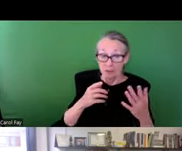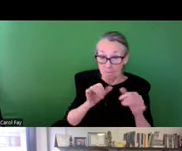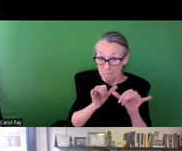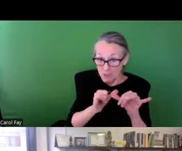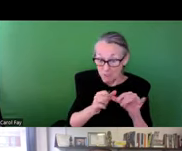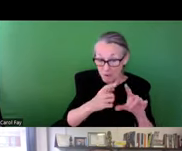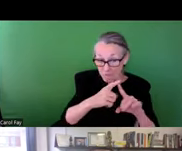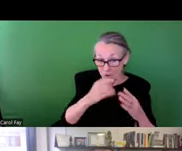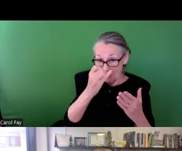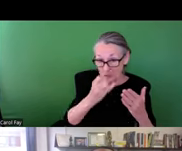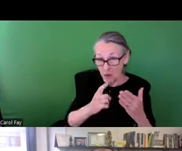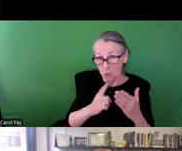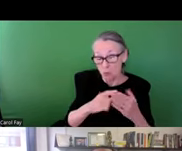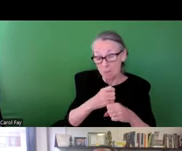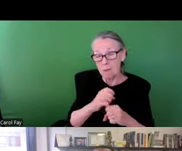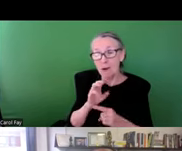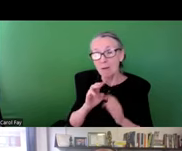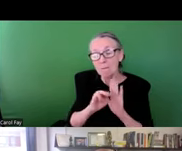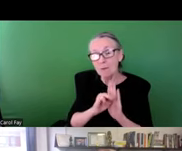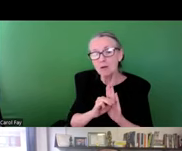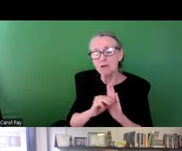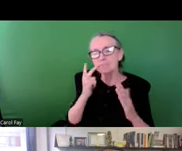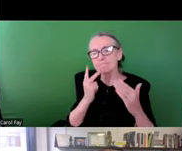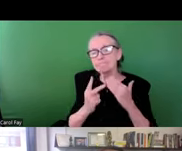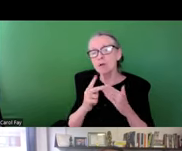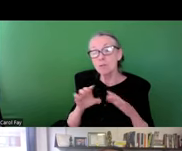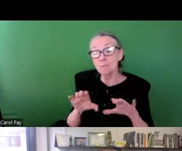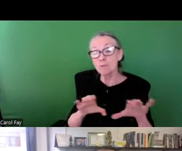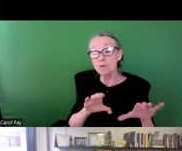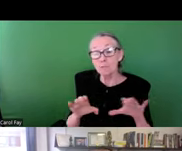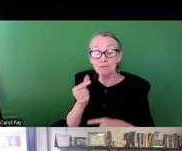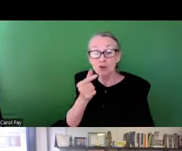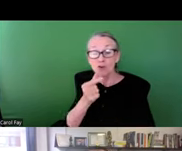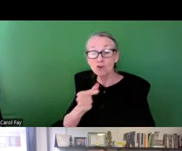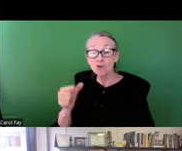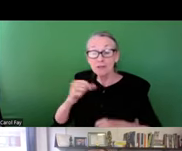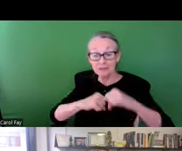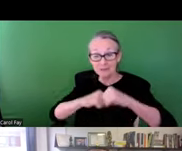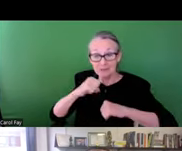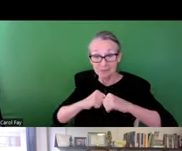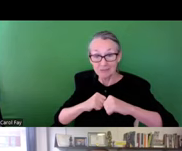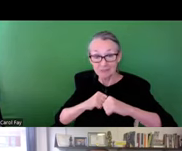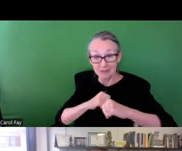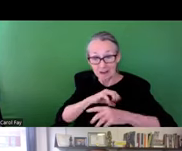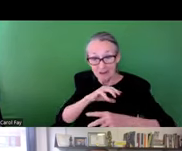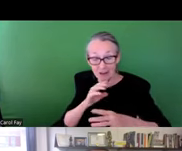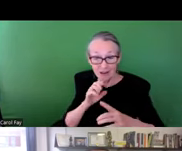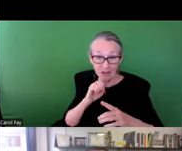we took the parameters from the designs and we ran some models to project what the performance of these